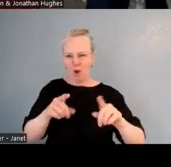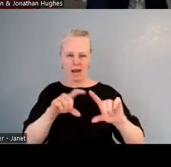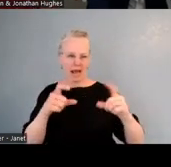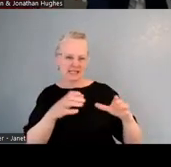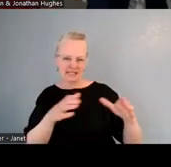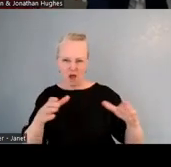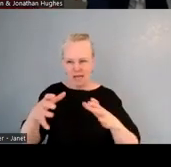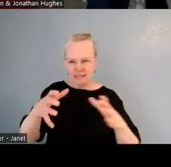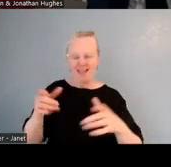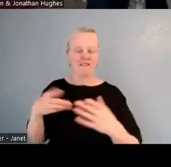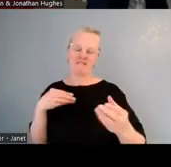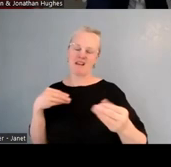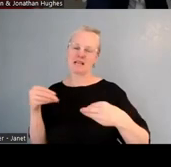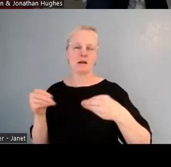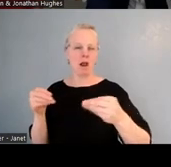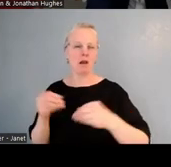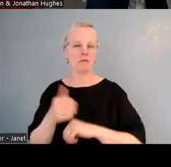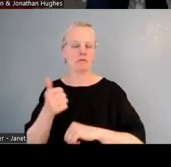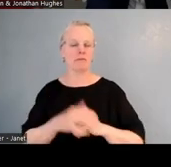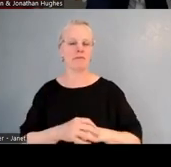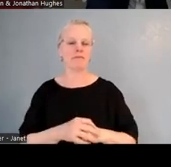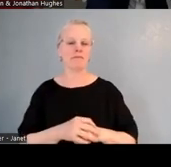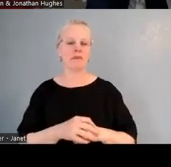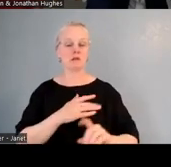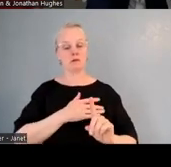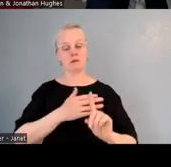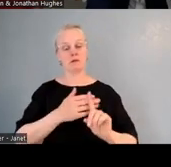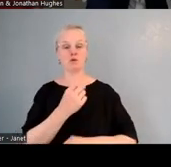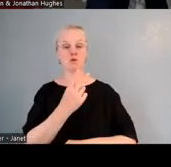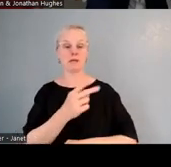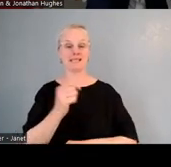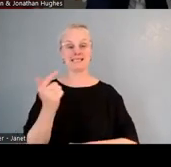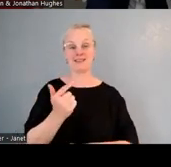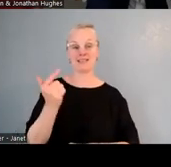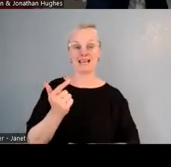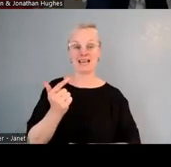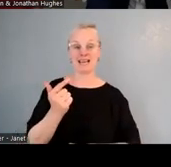And then as an example of that, by 2017 Westmere had a paeārahi, a leader in the space,